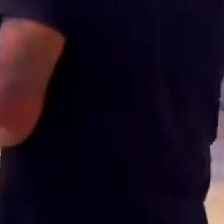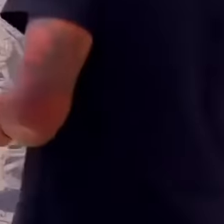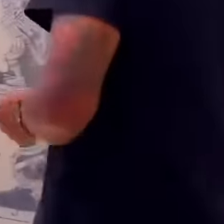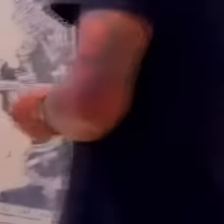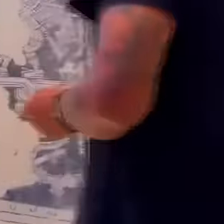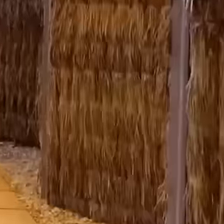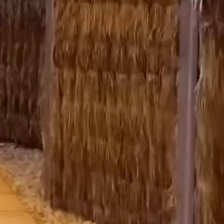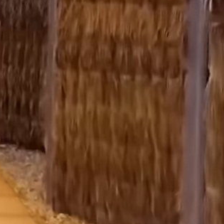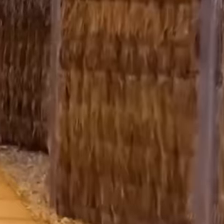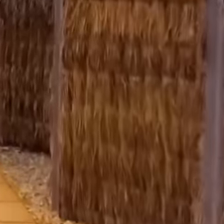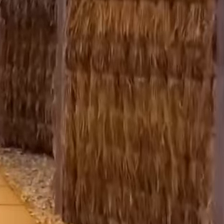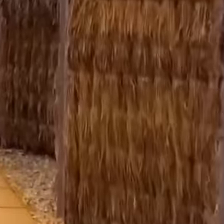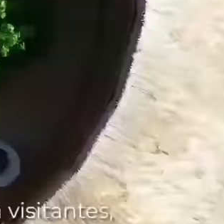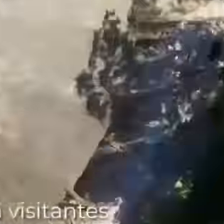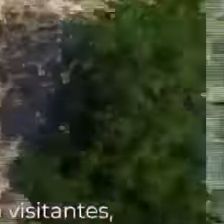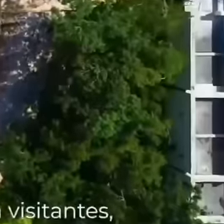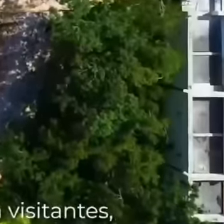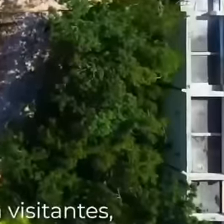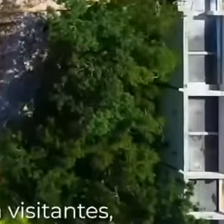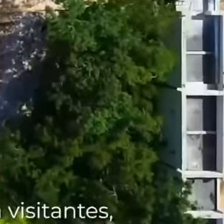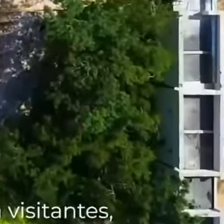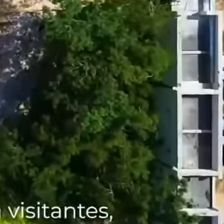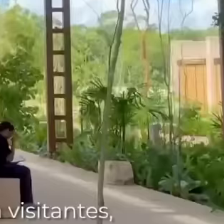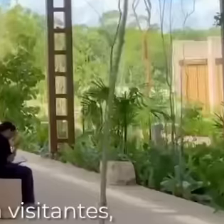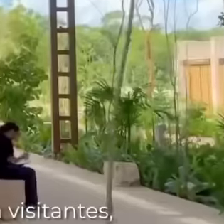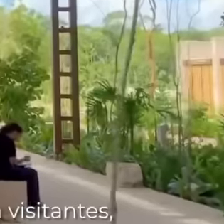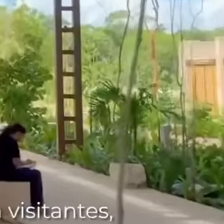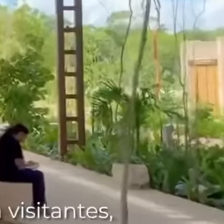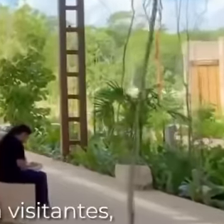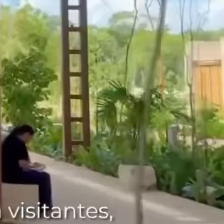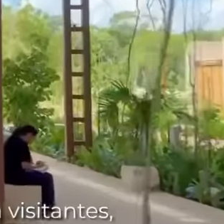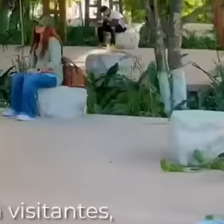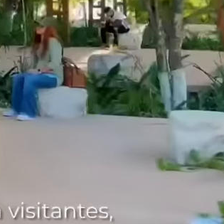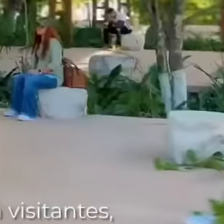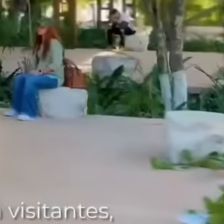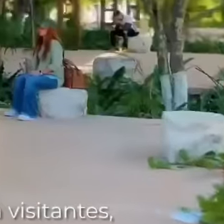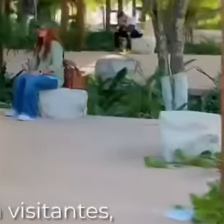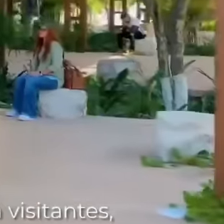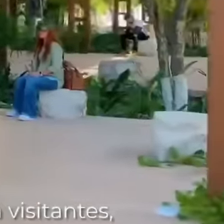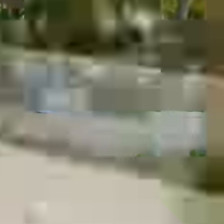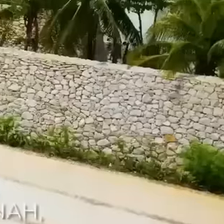the museum of the Eastern coast, the smoke kitchen, a new visitor service center,